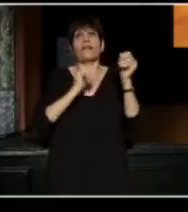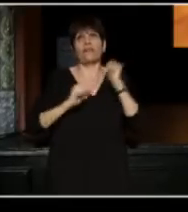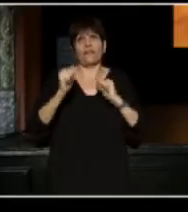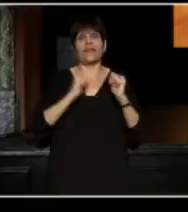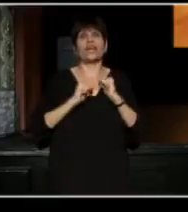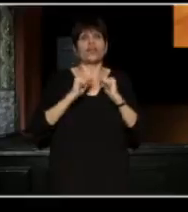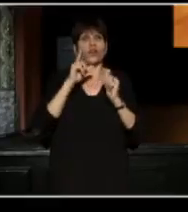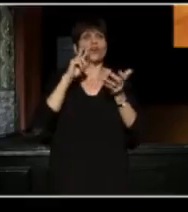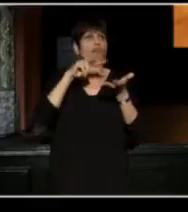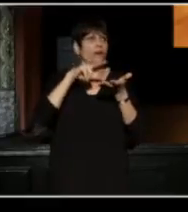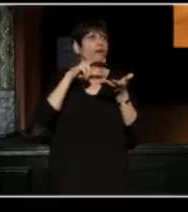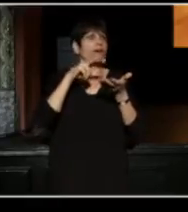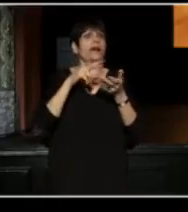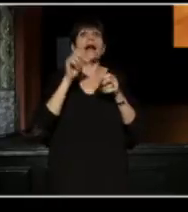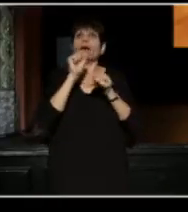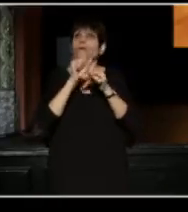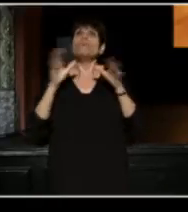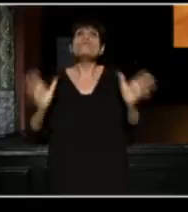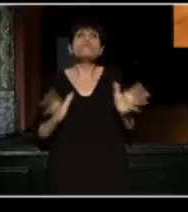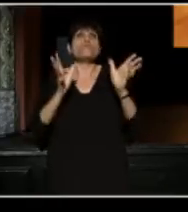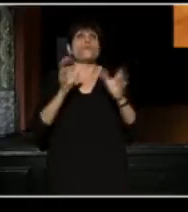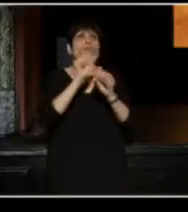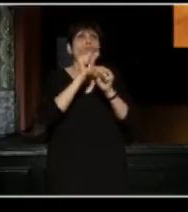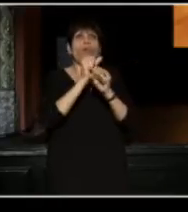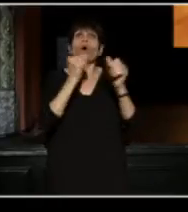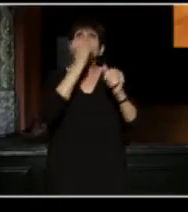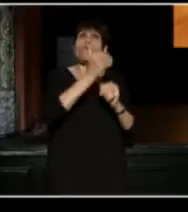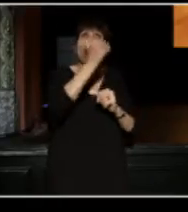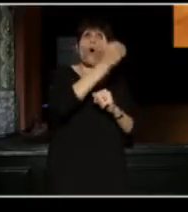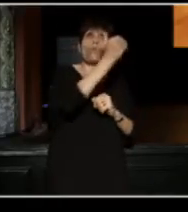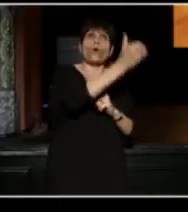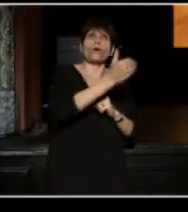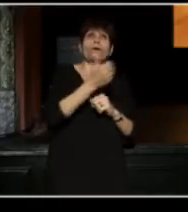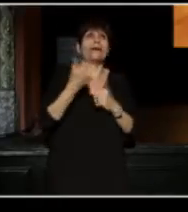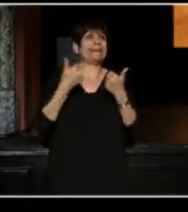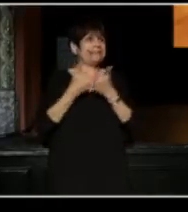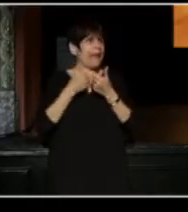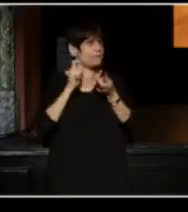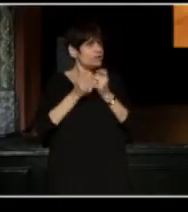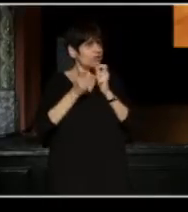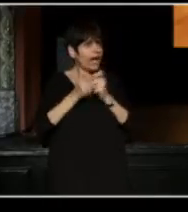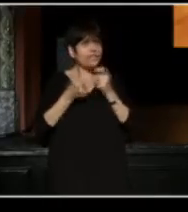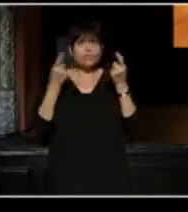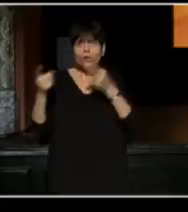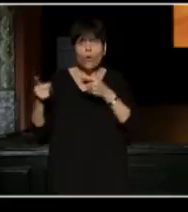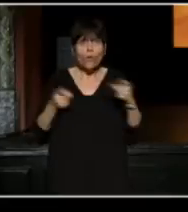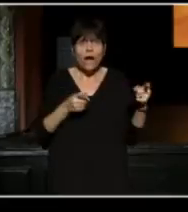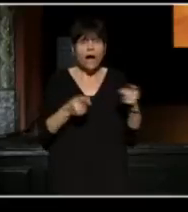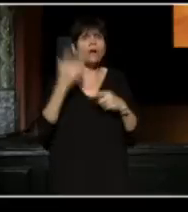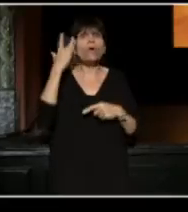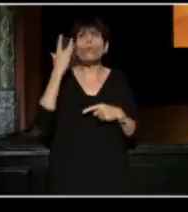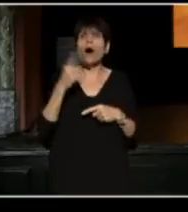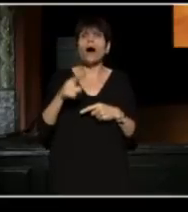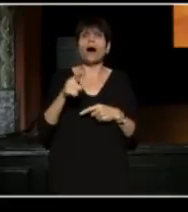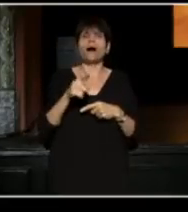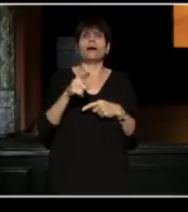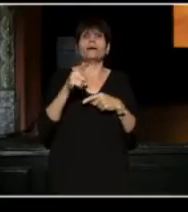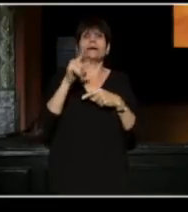And the thing that is moving the work forward. If there is any game changing going on, it's in every tiny office,